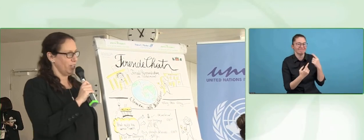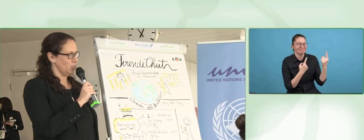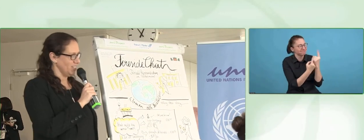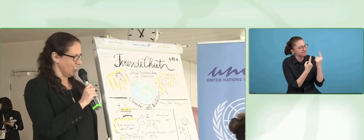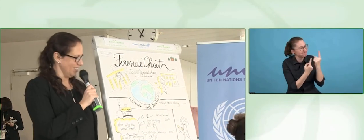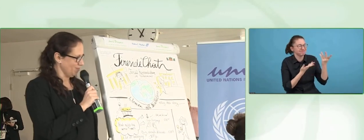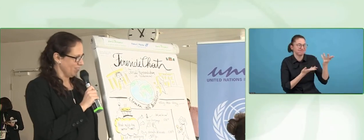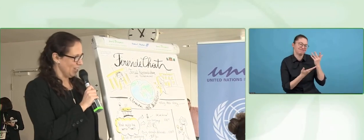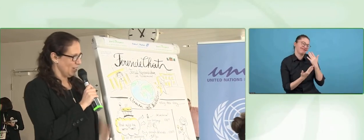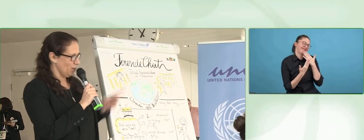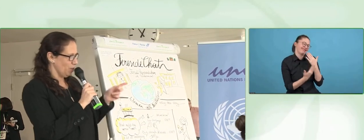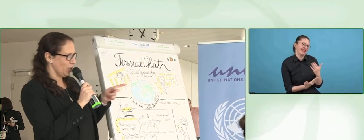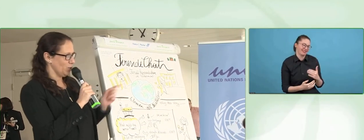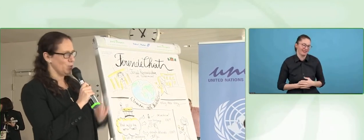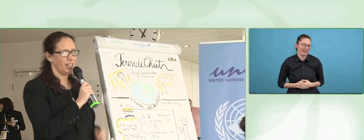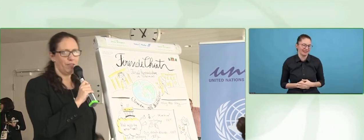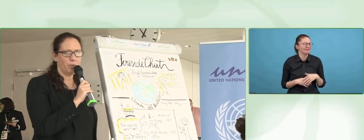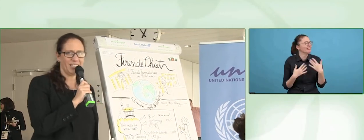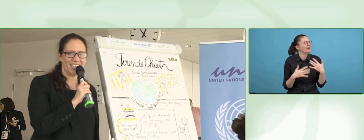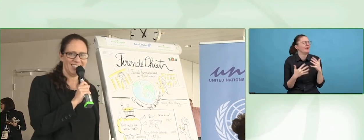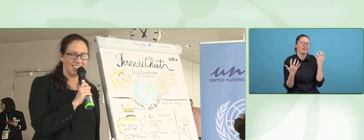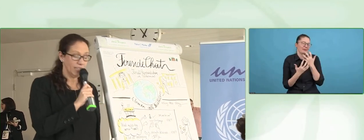pictures, making sure everybody can see.